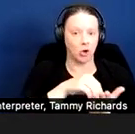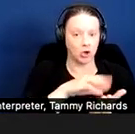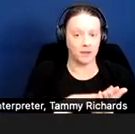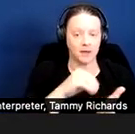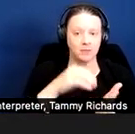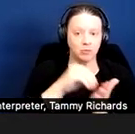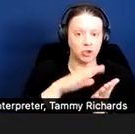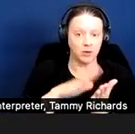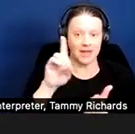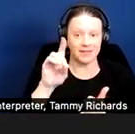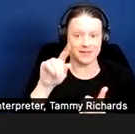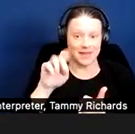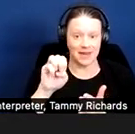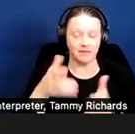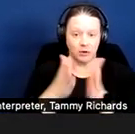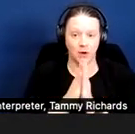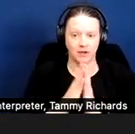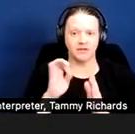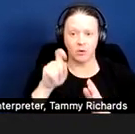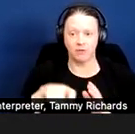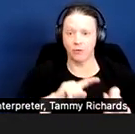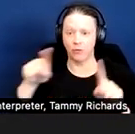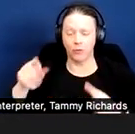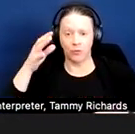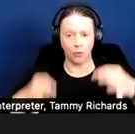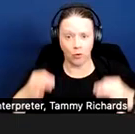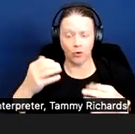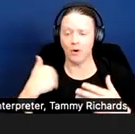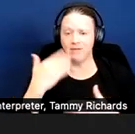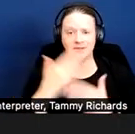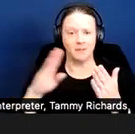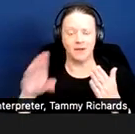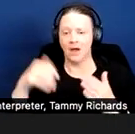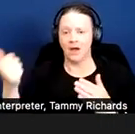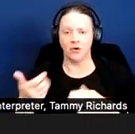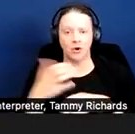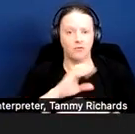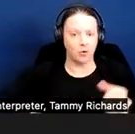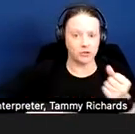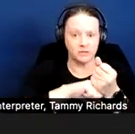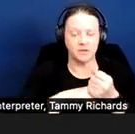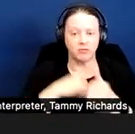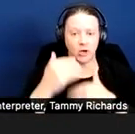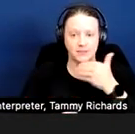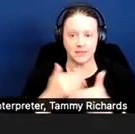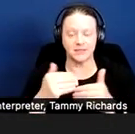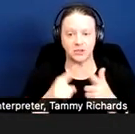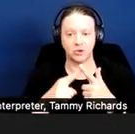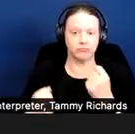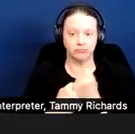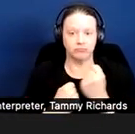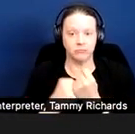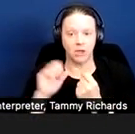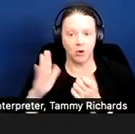or some other enforcement mechanism to have your rights enforced, it's good to have documentation